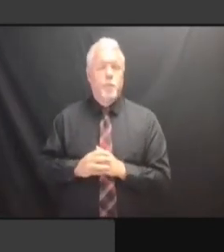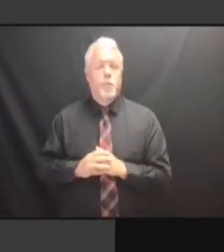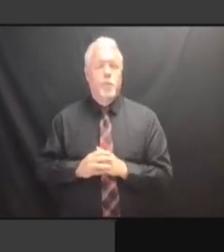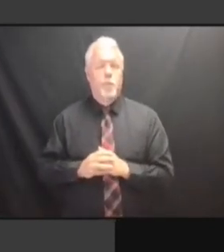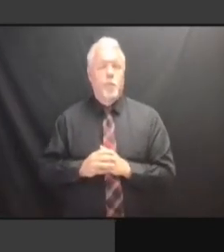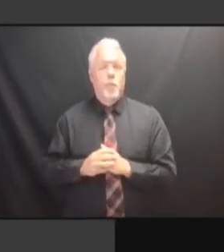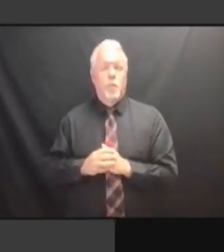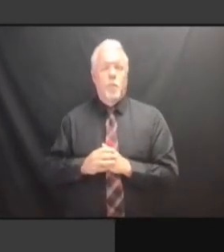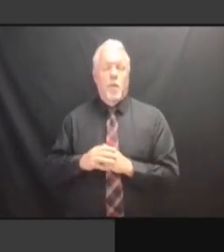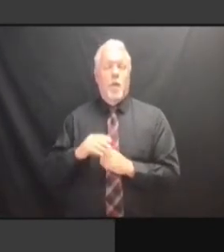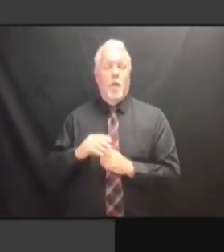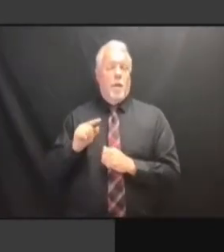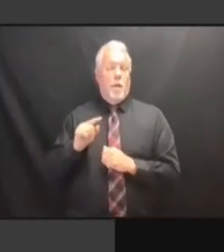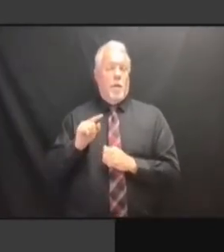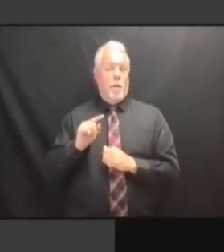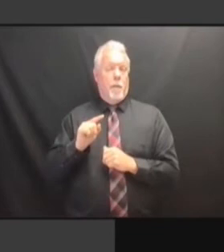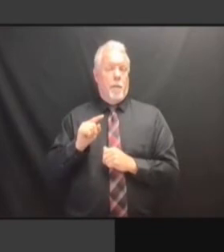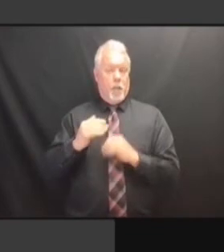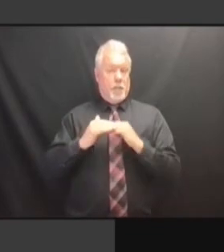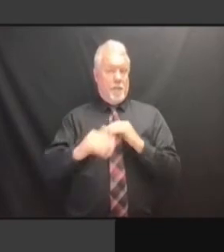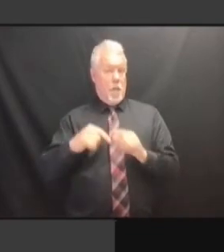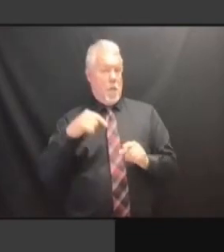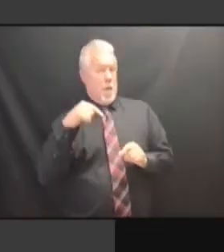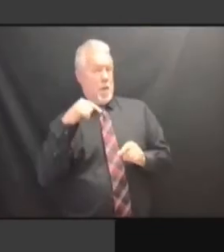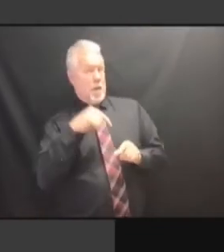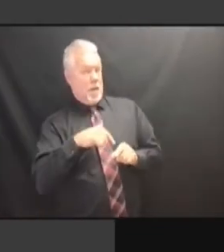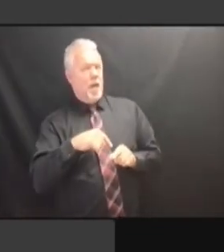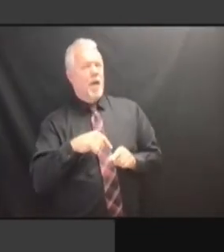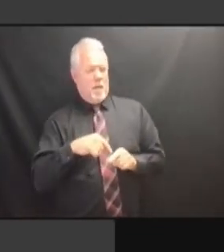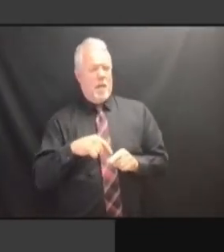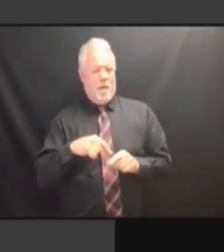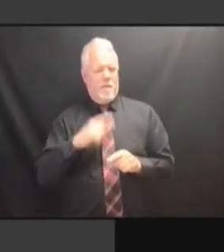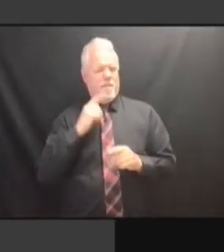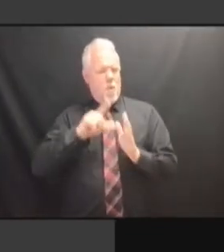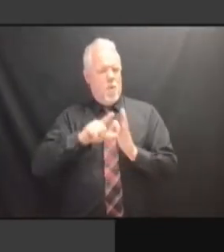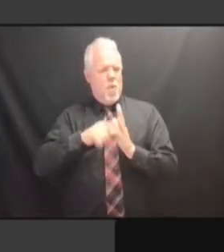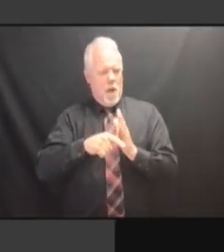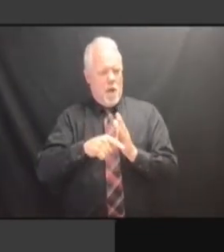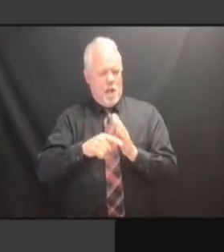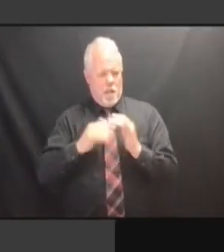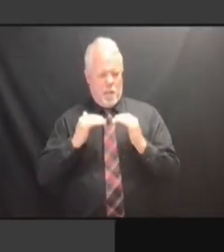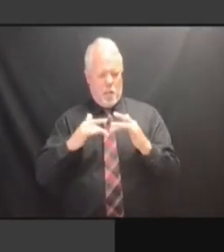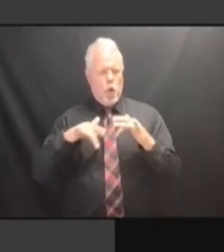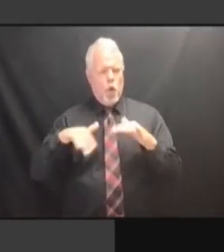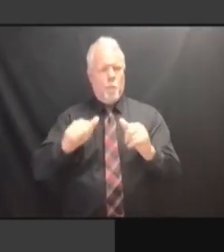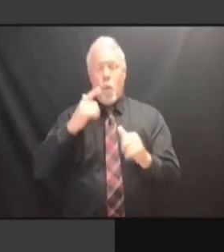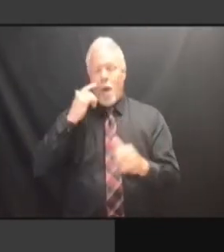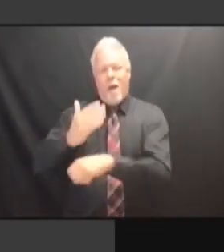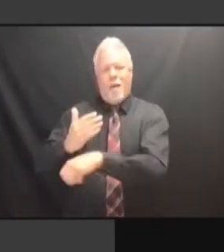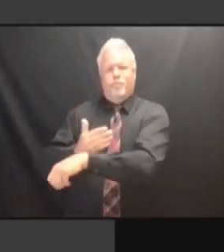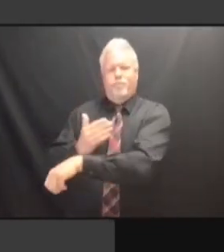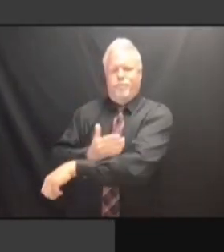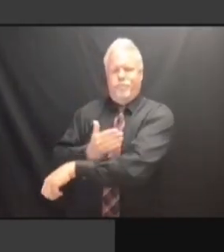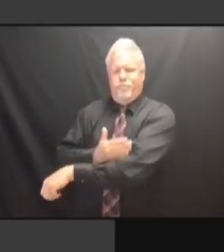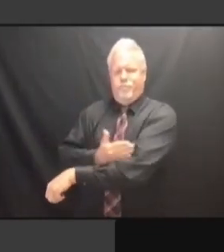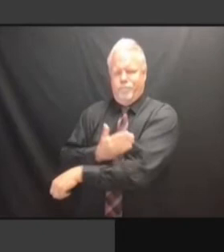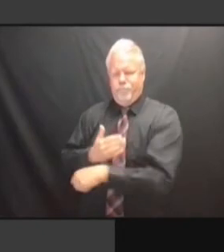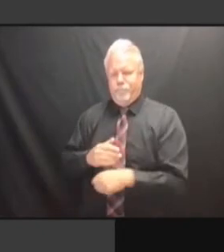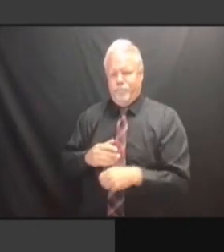OFFICES. WE'RE USING OFFICES. WE'RE USING SOME OFFICES. WE'RE USING SOME OF OFFICES. WE'RE USING SOME OF THE OFFICES. WE'RE USING SOME OF THE WALLS OFFICES. WE'RE USING SOME OF THE WALLS TO WE'RE USING SOME OF THE WALLS TO WE'RE USING SOME OF THE WALLS TO PROVIDE WE'RE USING SOME OF THE WALLS TO PROVIDE OFFICES. PROVIDE OFFICES. PROVIDE OFFICES. SO PROVIDE OFFICES. SO THAT'S PROVIDE OFFICES. SO THAT'S ONE PROVIDE OFFICES. SO THAT'S ONE OF PROVIDE OFFICES. SO THAT'S ONE OF THE PROVIDE OFFICES. SO THAT'S ONE OF THE FIRST PROVIDE OFFICES. SO THAT'S ONE OF THE FIRST SPOTS SO THAT'S ONE OF THE FIRST SPOTS SO THAT'S ONE OF THE FIRST SPOTS WE'LL SO THAT'S ONE OF THE FIRST SPOTS WE'LL START SO THAT'S ONE OF THE FIRST SPOTS WE'LL START CONSTRUCTION SO THAT'S ONE OF THE FIRST SPOTS WE'LL START CONSTRUCTION ONCE WE'LL START CONSTRUCTION ONCE WE'LL START CONSTRUCTION ONCE THEY WE'LL START CONSTRUCTION ONCE THEY -- WE'LL START CONSTRUCTION ONCE THEY -- SO WE'LL START CONSTRUCTION ONCE THEY -- SO YES, WE'LL START CONSTRUCTION ONCE THEY -- SO YES, IT WE'LL START CONSTRUCTION ONCE THEY -- SO YES, IT DOES. THEY -- SO YES, IT DOES. THEY -- SO YES, IT DOES. BUT